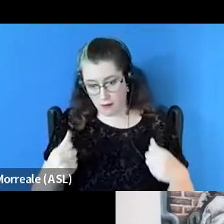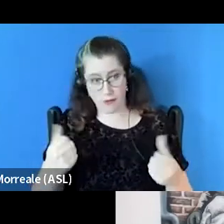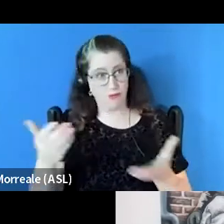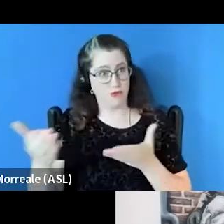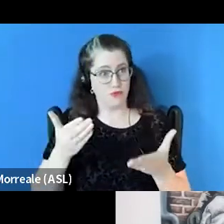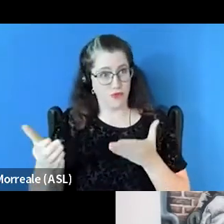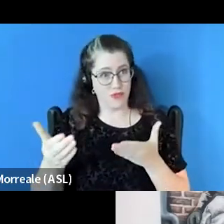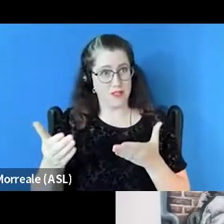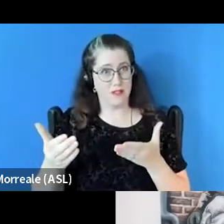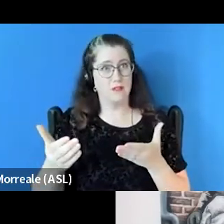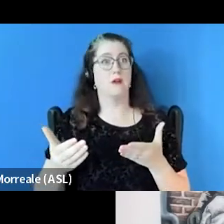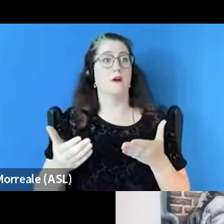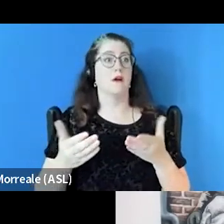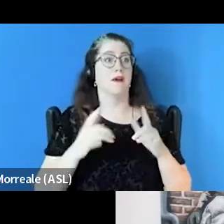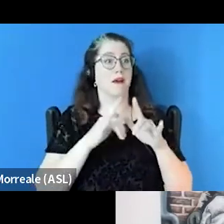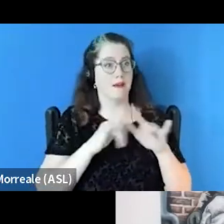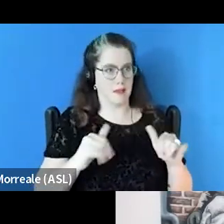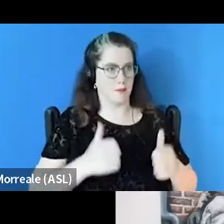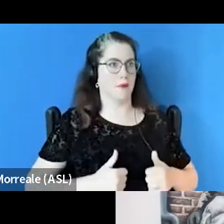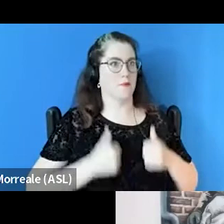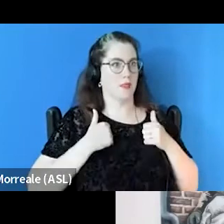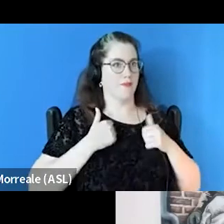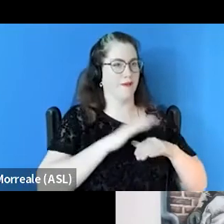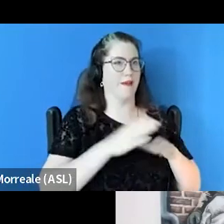while living on the streets in this country.